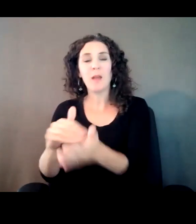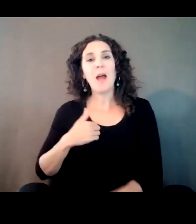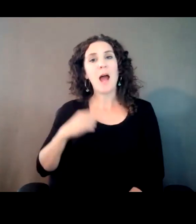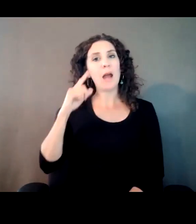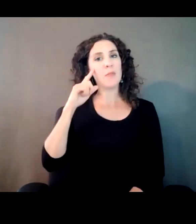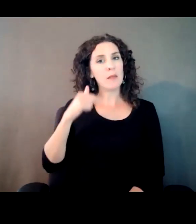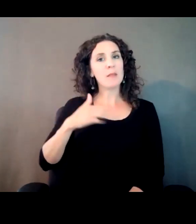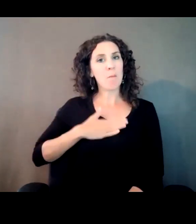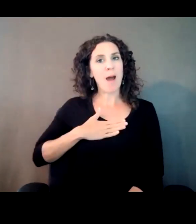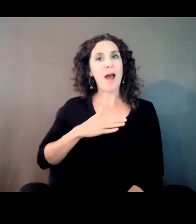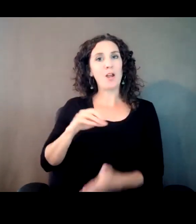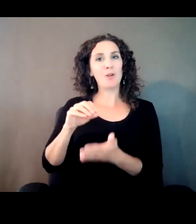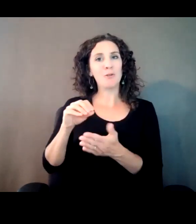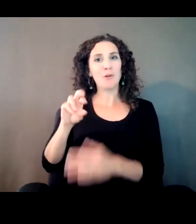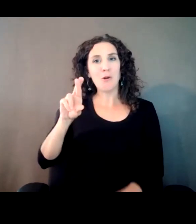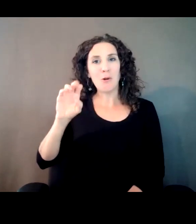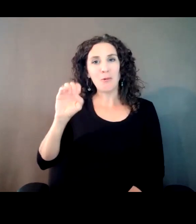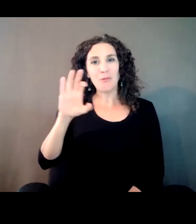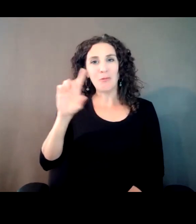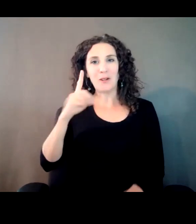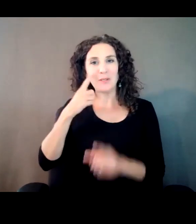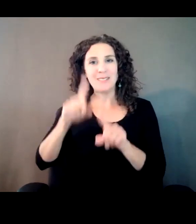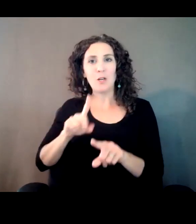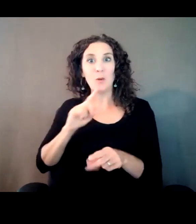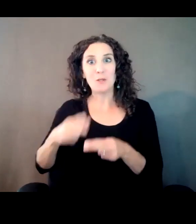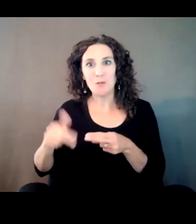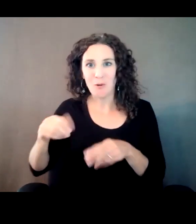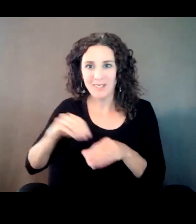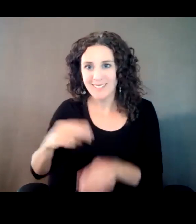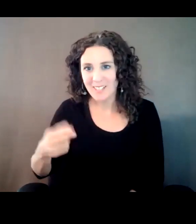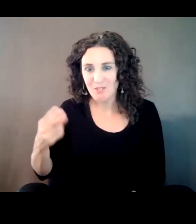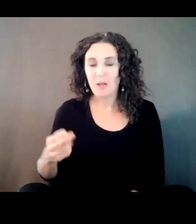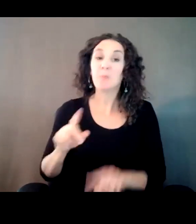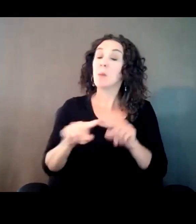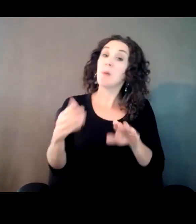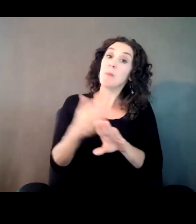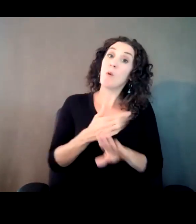history. And before I knew it, the whole kind of -- the